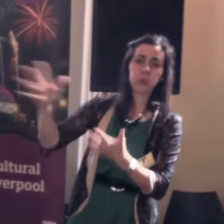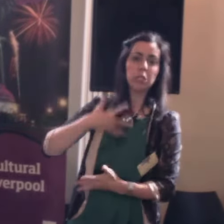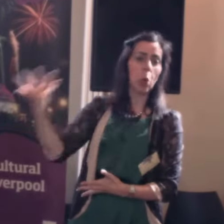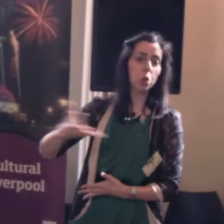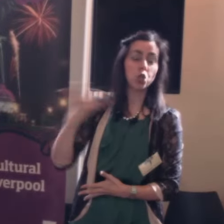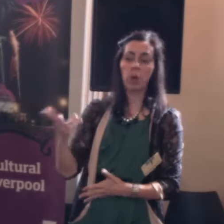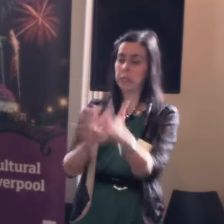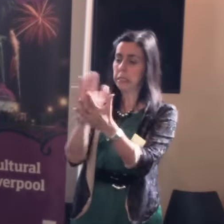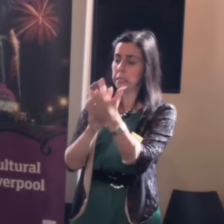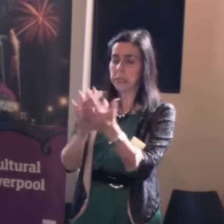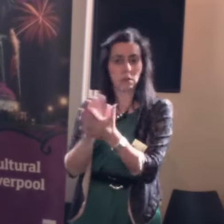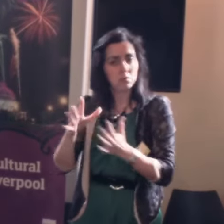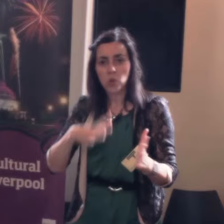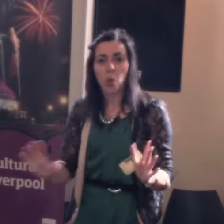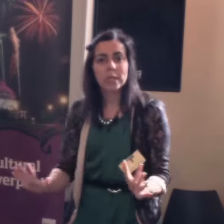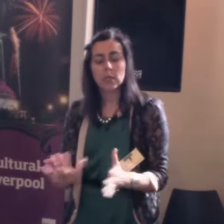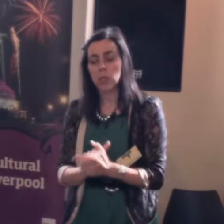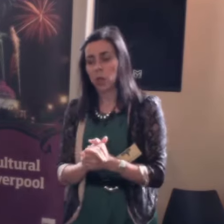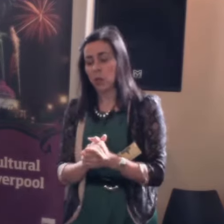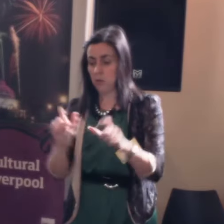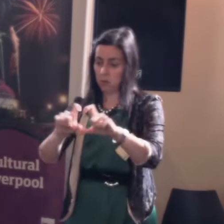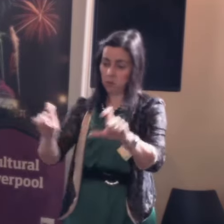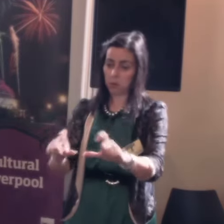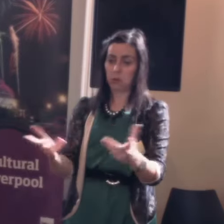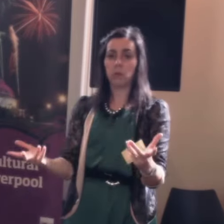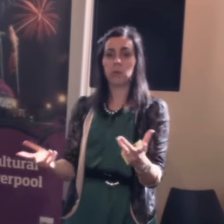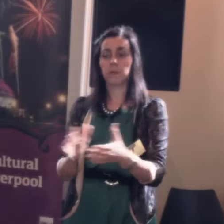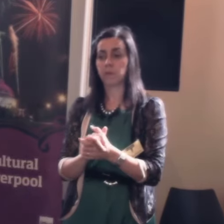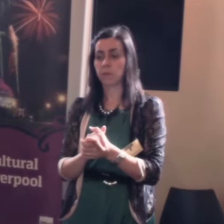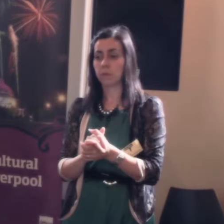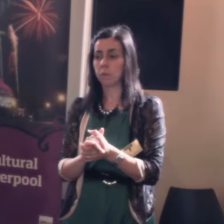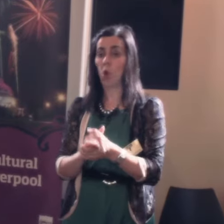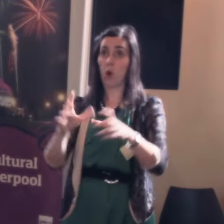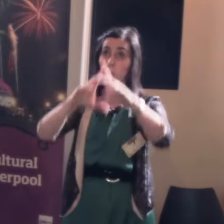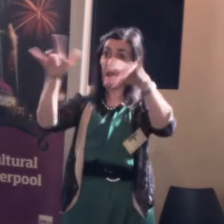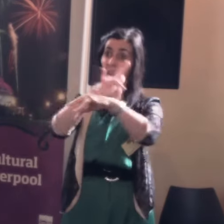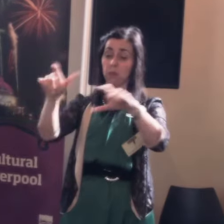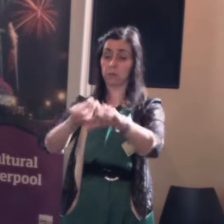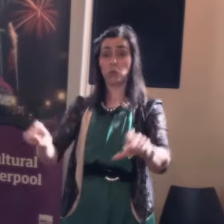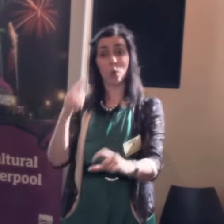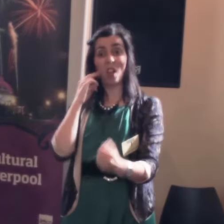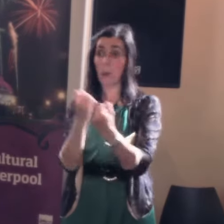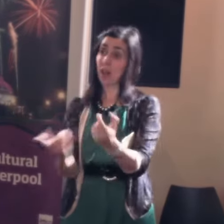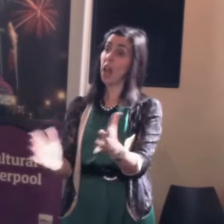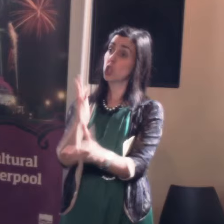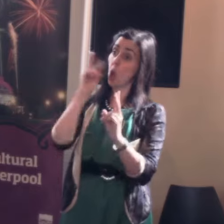signing or erm, putting titles over stage plays so deaf people could enjoy it